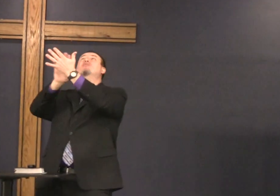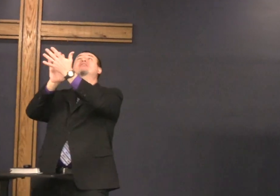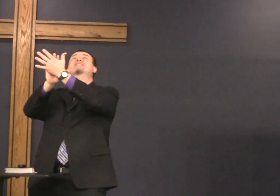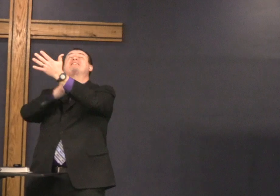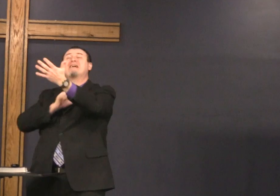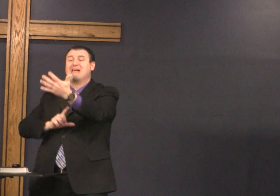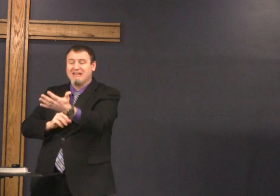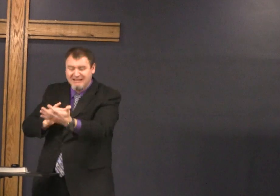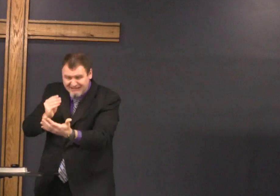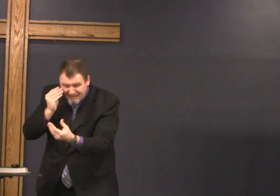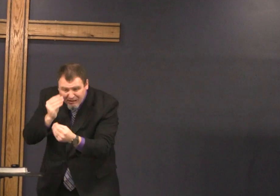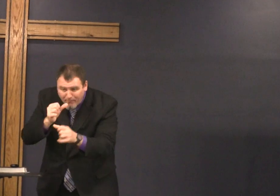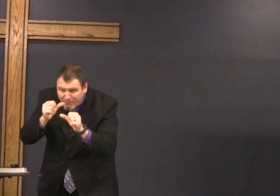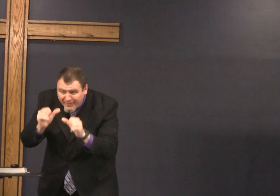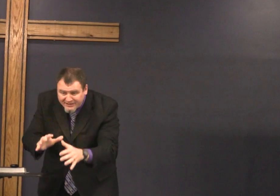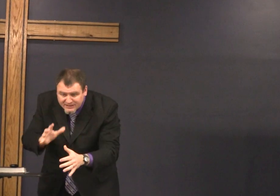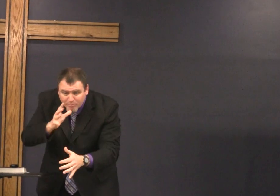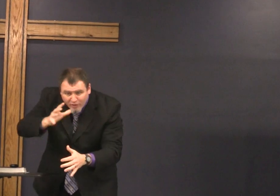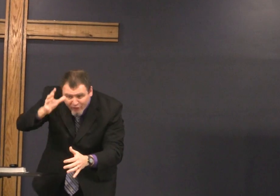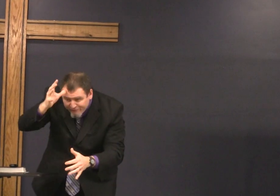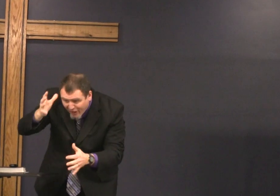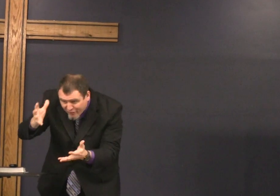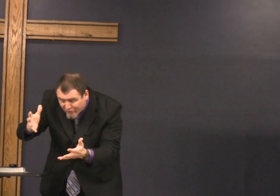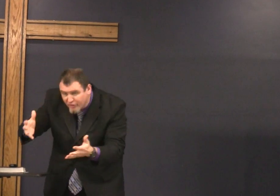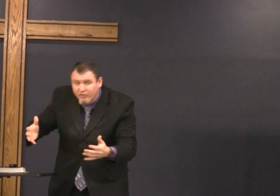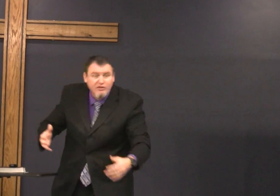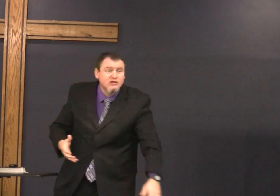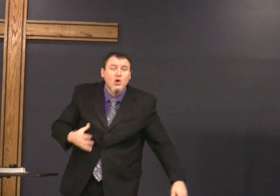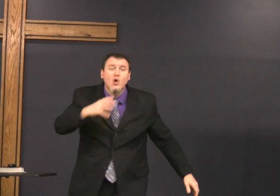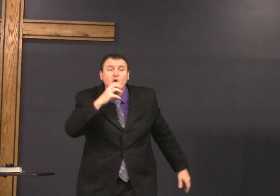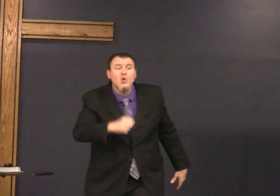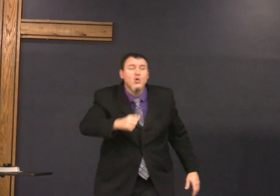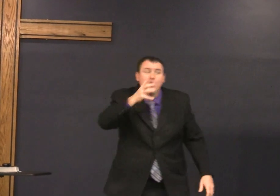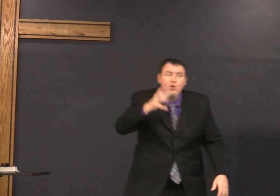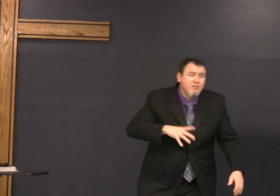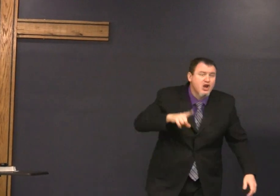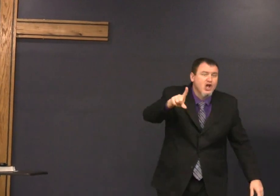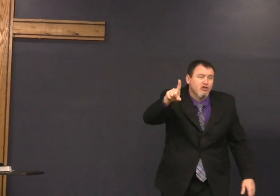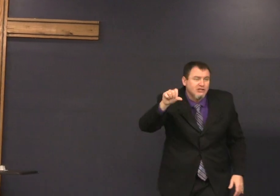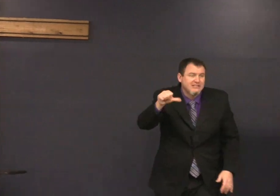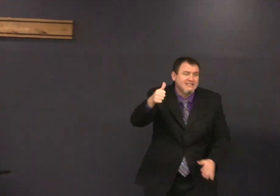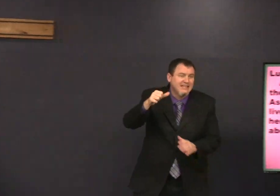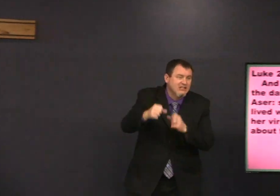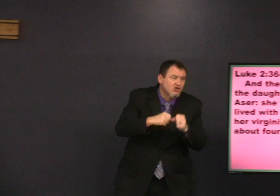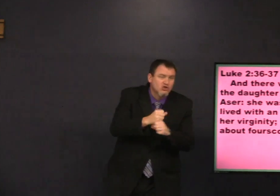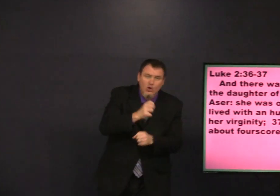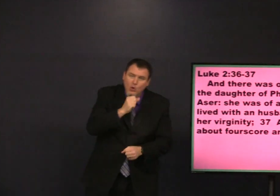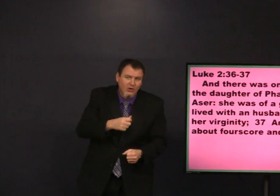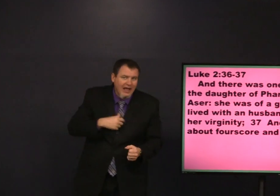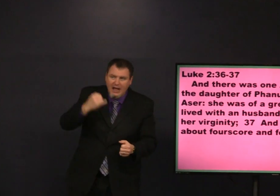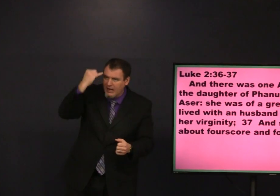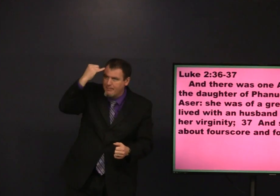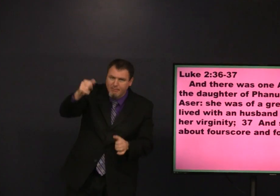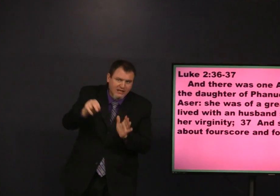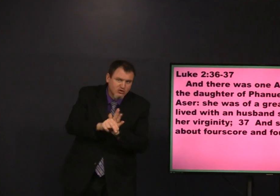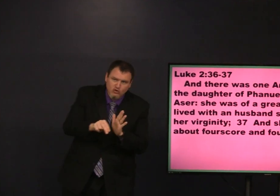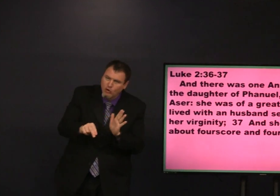seminist praising God for the baby Jesus and to bless the parents and this old woman of 110 years old